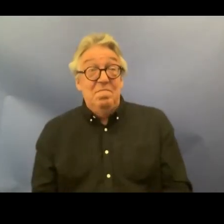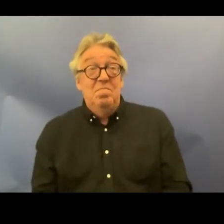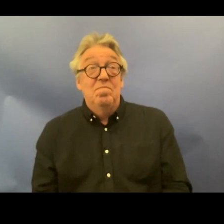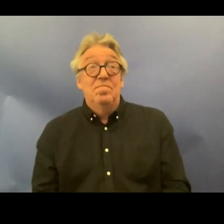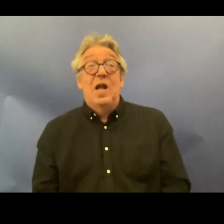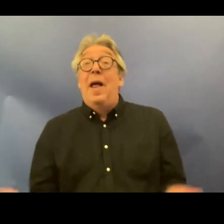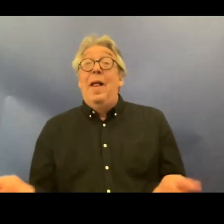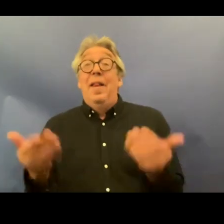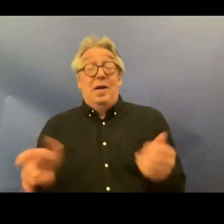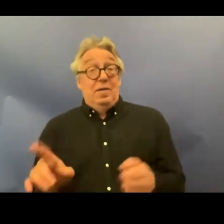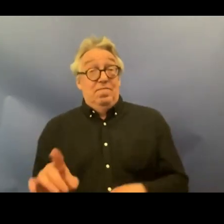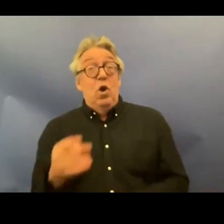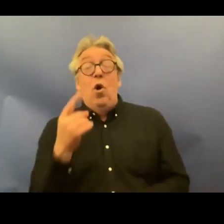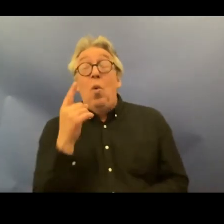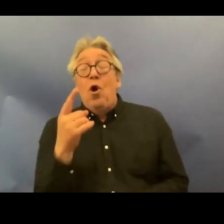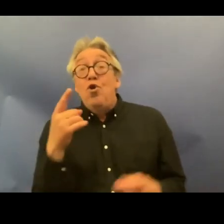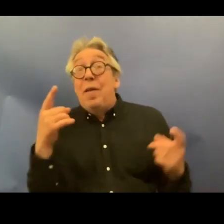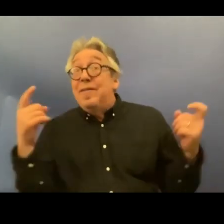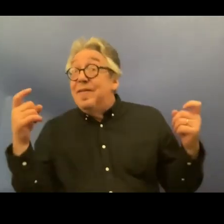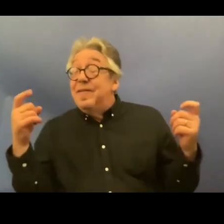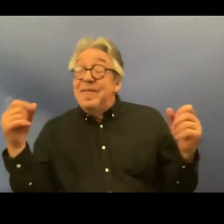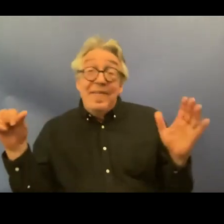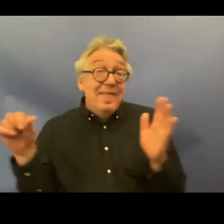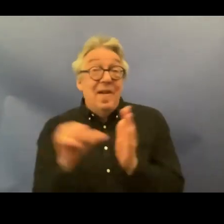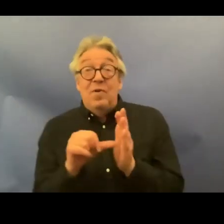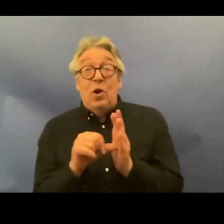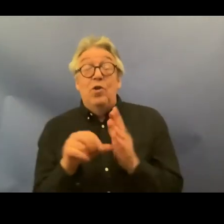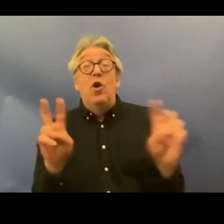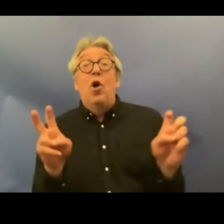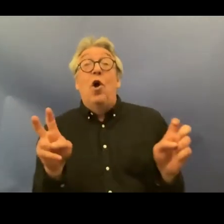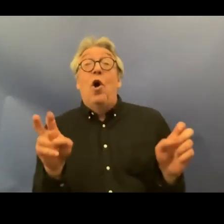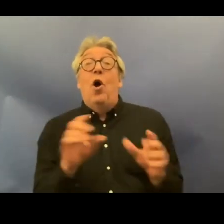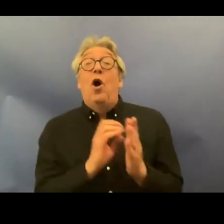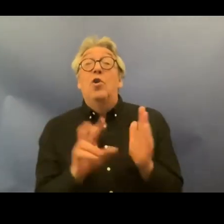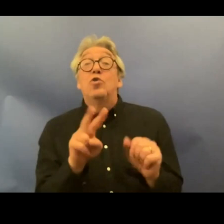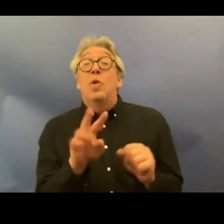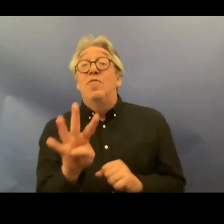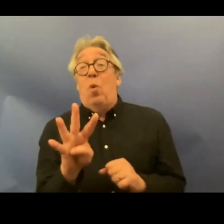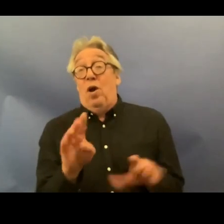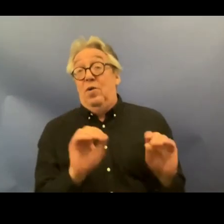the very difficult Provisions article 24 on uh education article 29 on work and